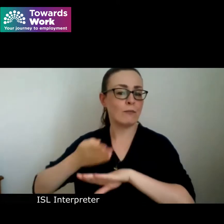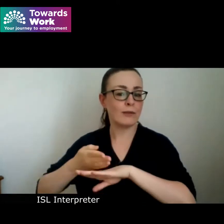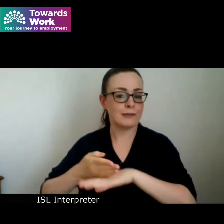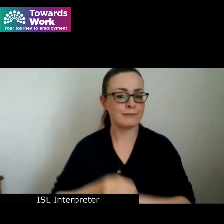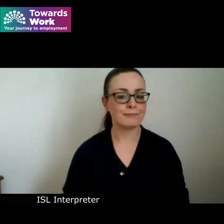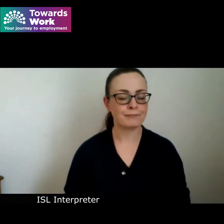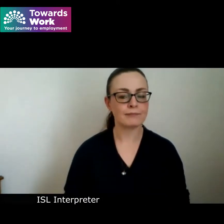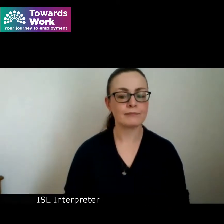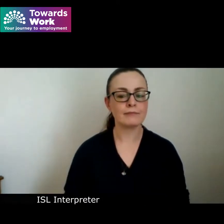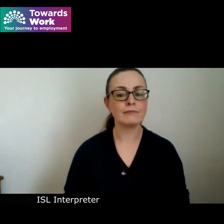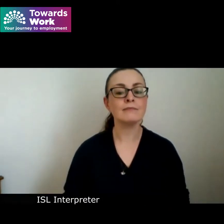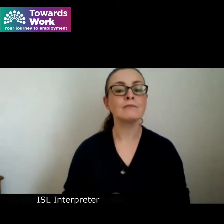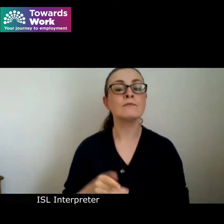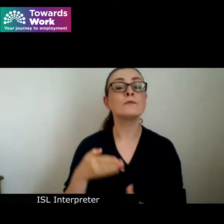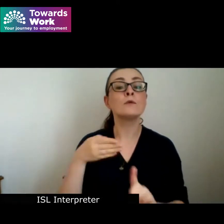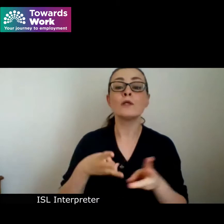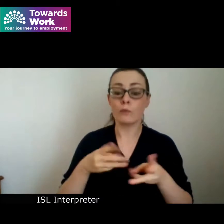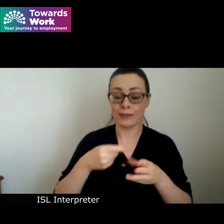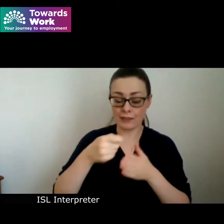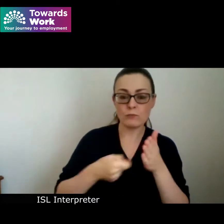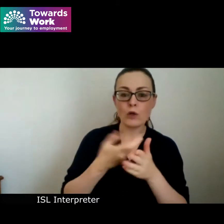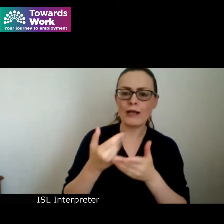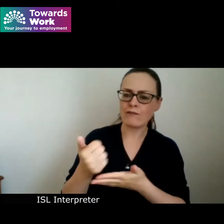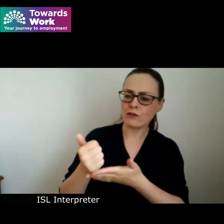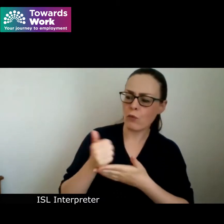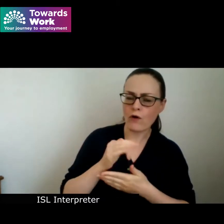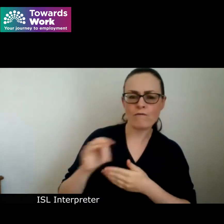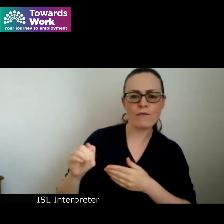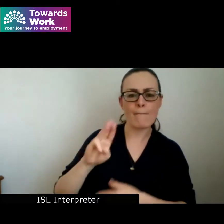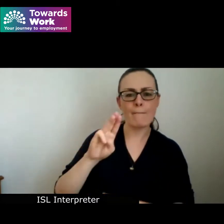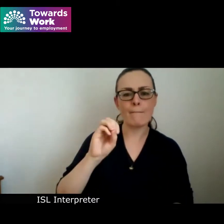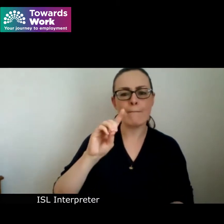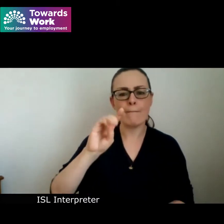Towards Work is a project supported by Pobal and the Dormant Account Funds we are part of